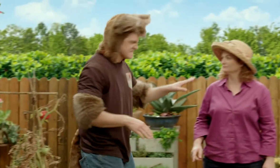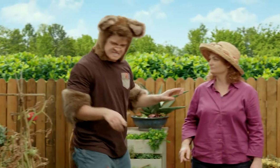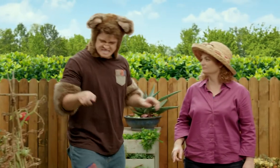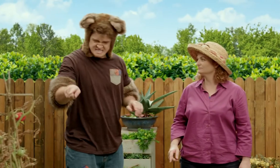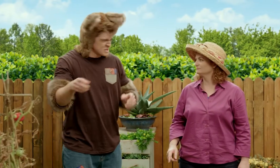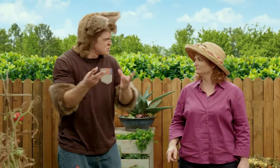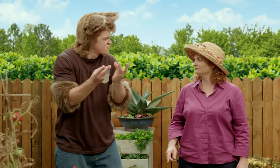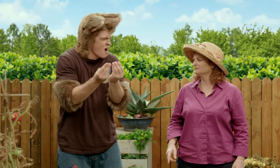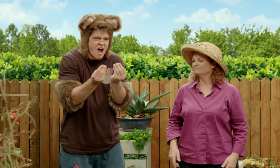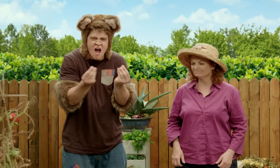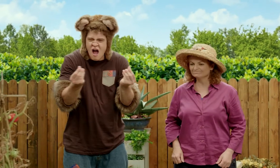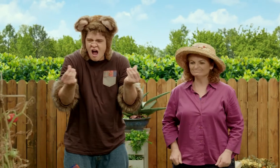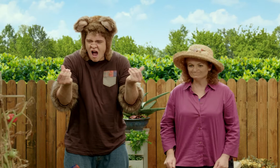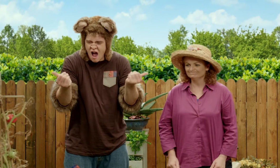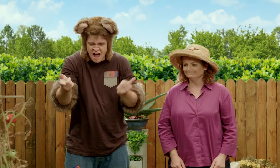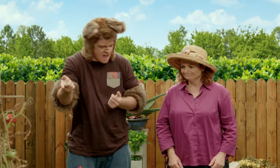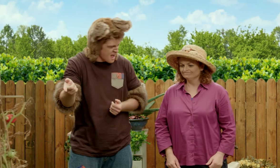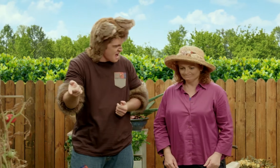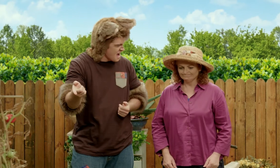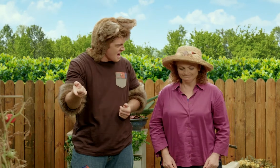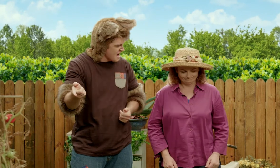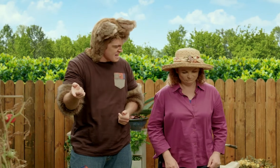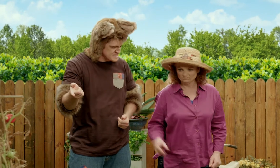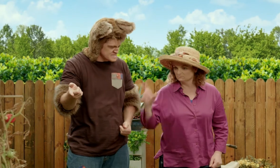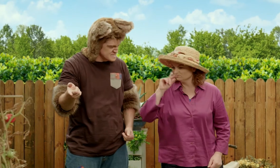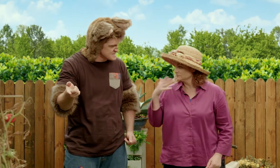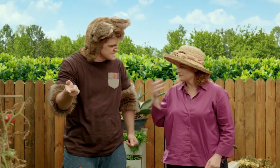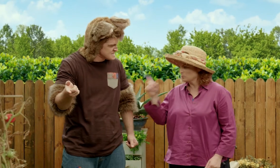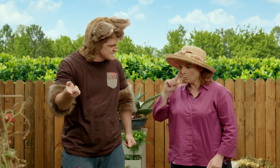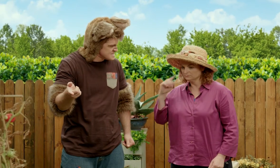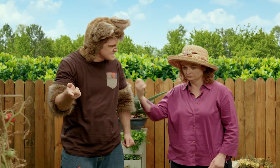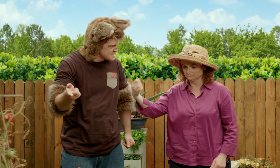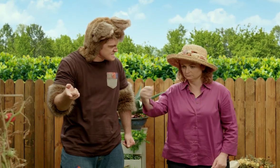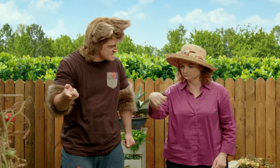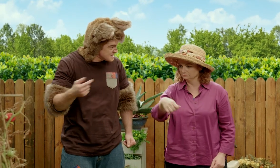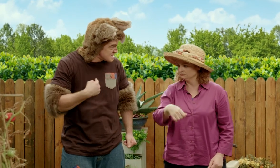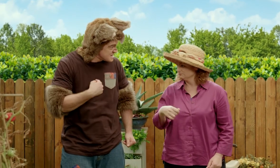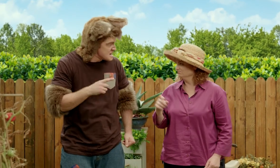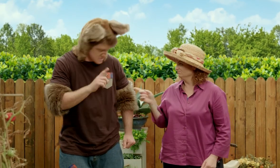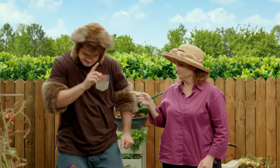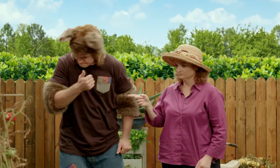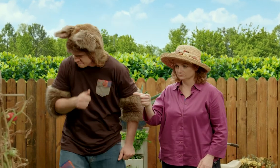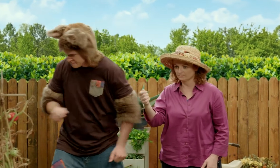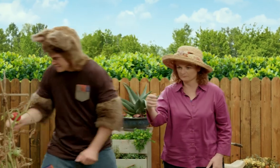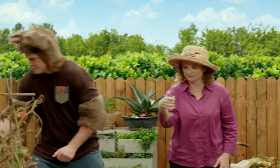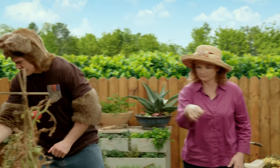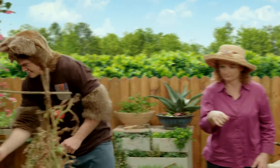Sally, the soil is very dry. Can you please water them for me, Possum? Okay!